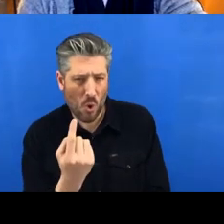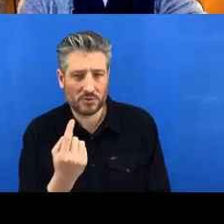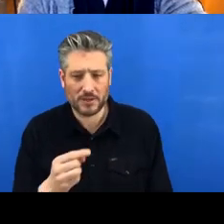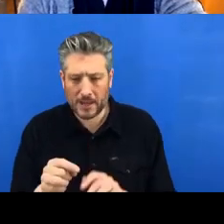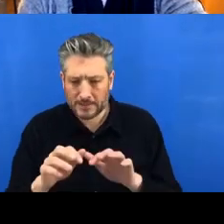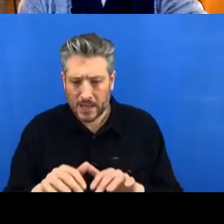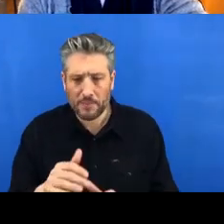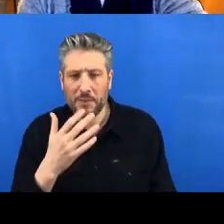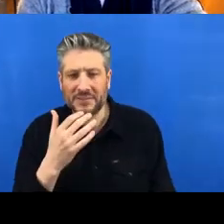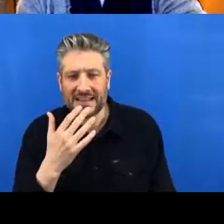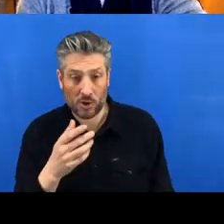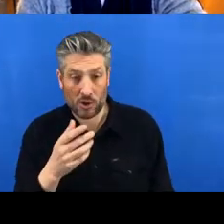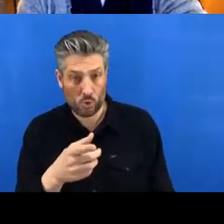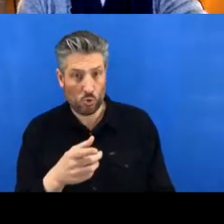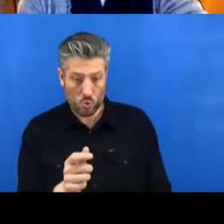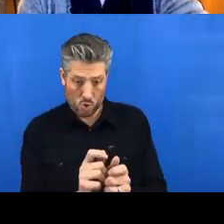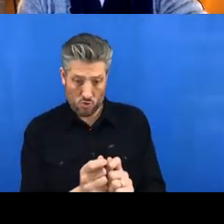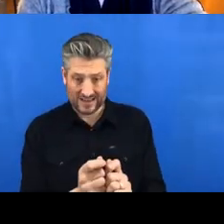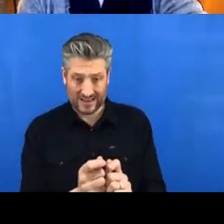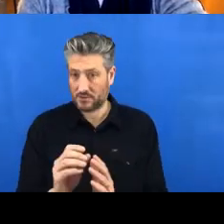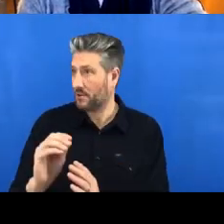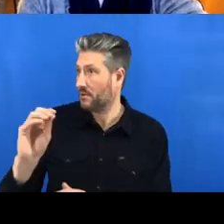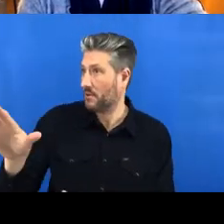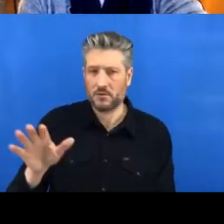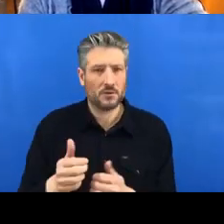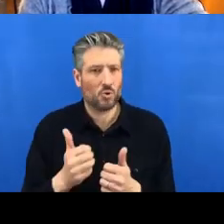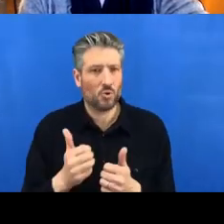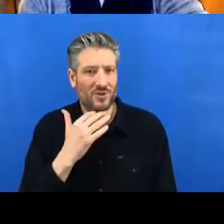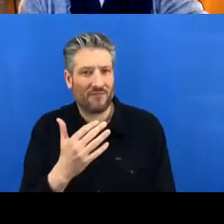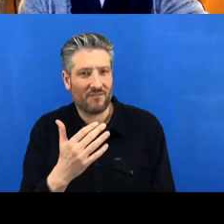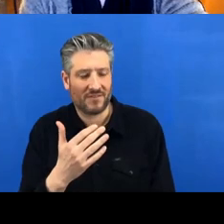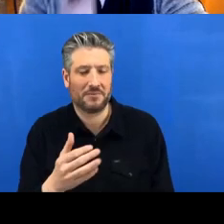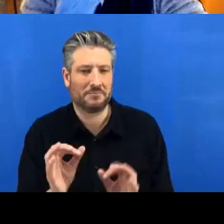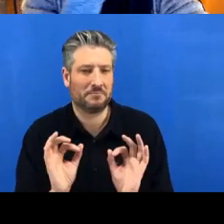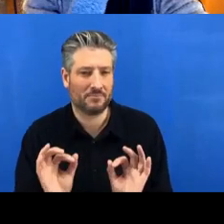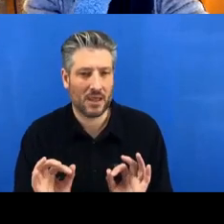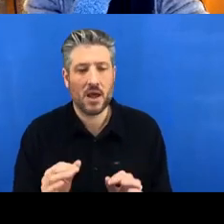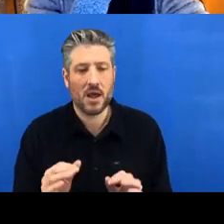don't worry too much, you're probably not going to accidentally like ruin somebody's work because you're generally